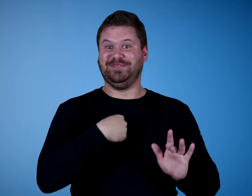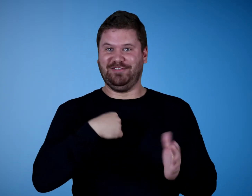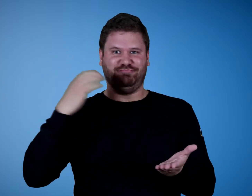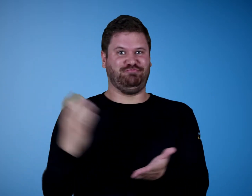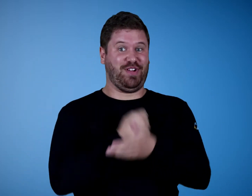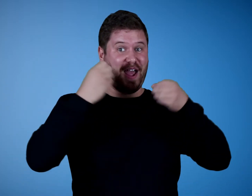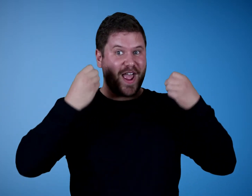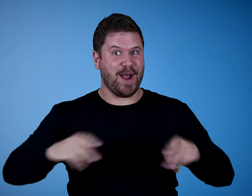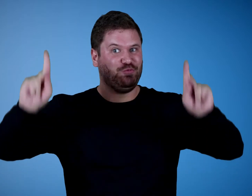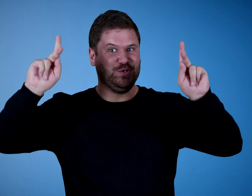for this incredible opportunity!